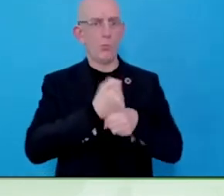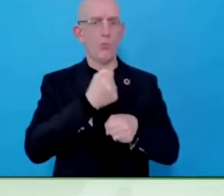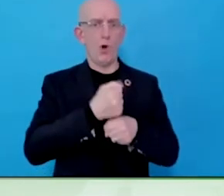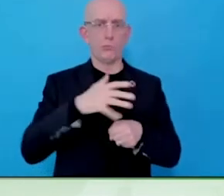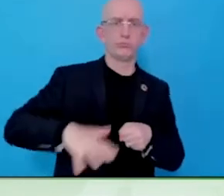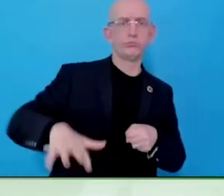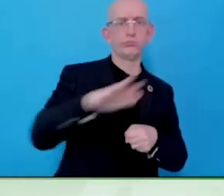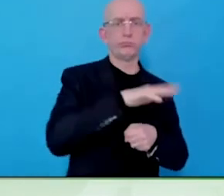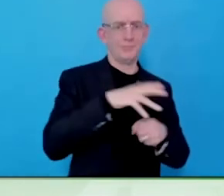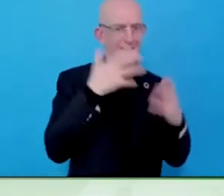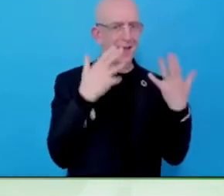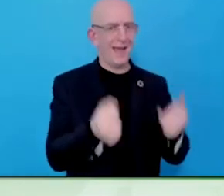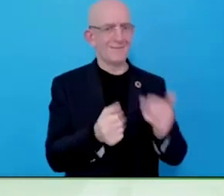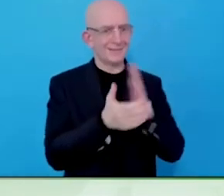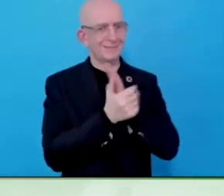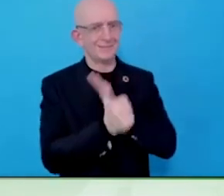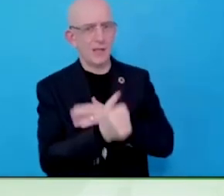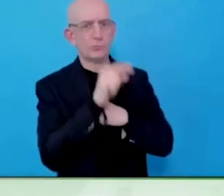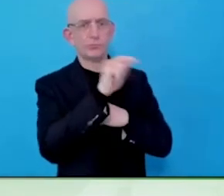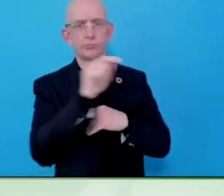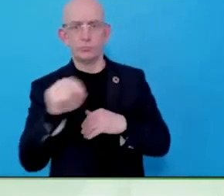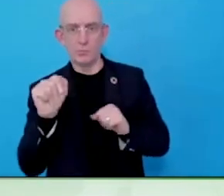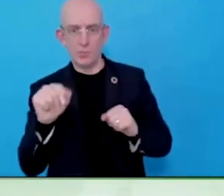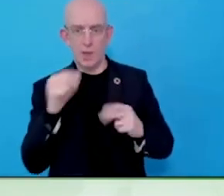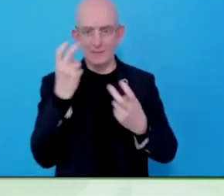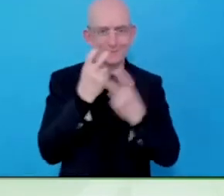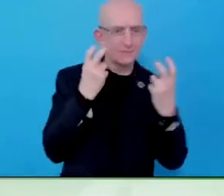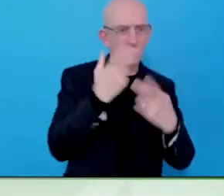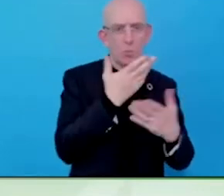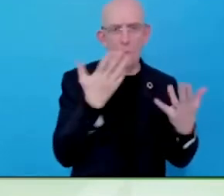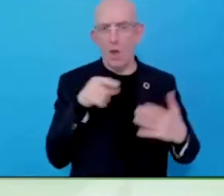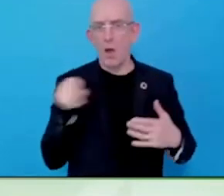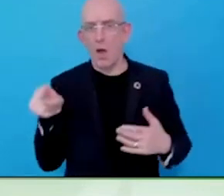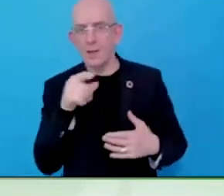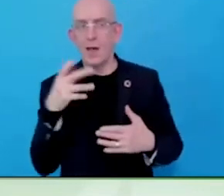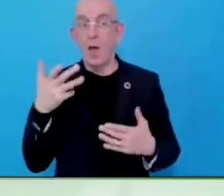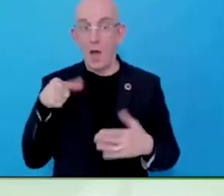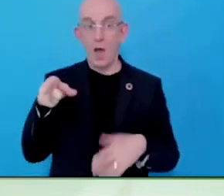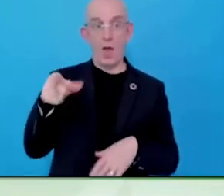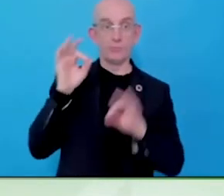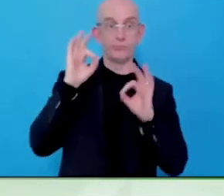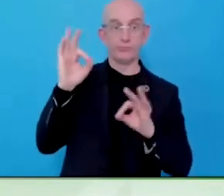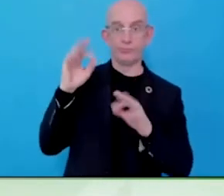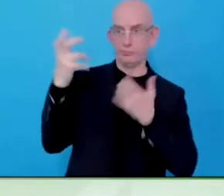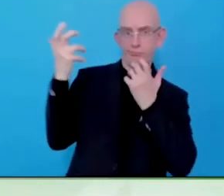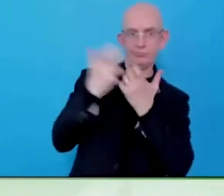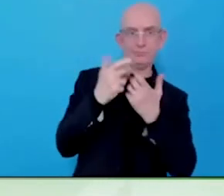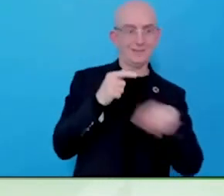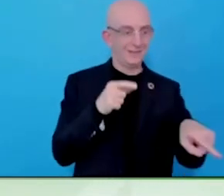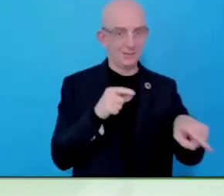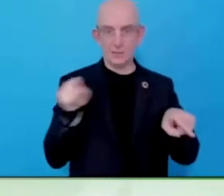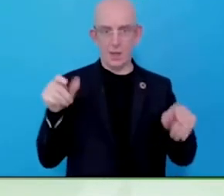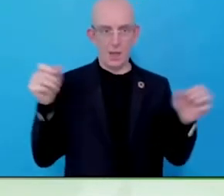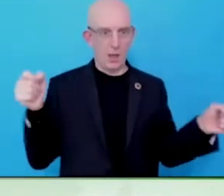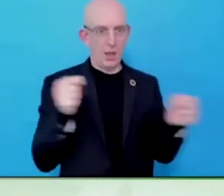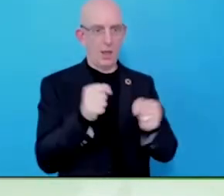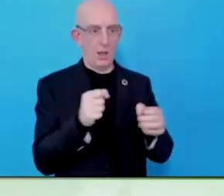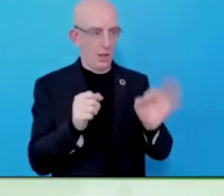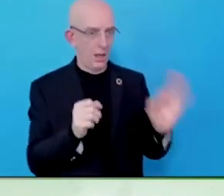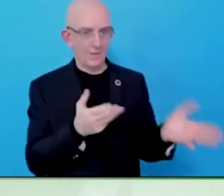individuals, not on helping the employer learn how to get it right and actually attract suitable candidates.